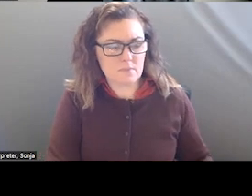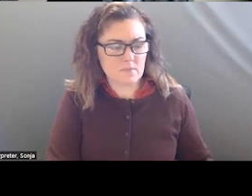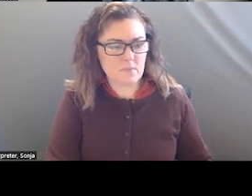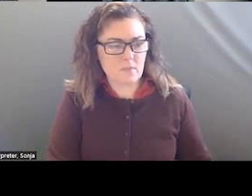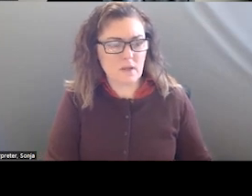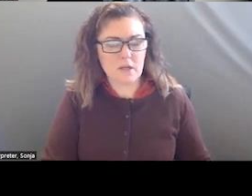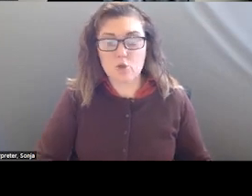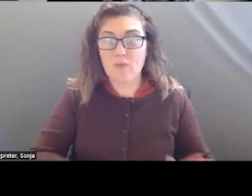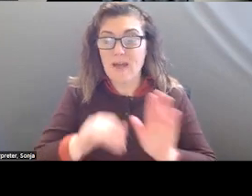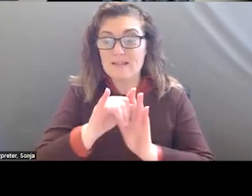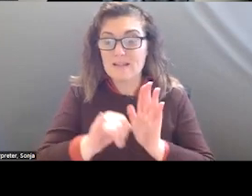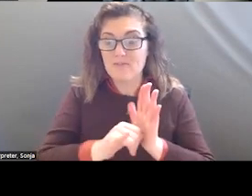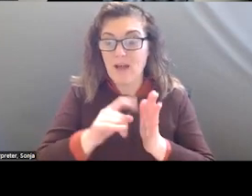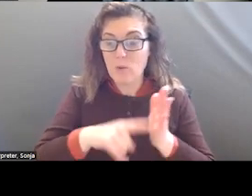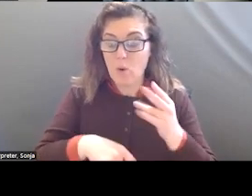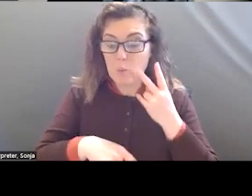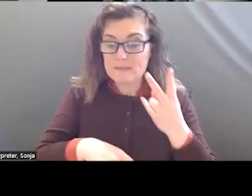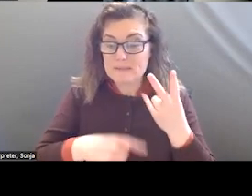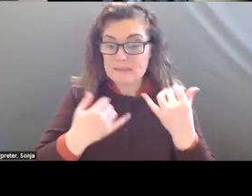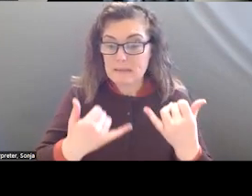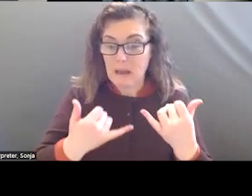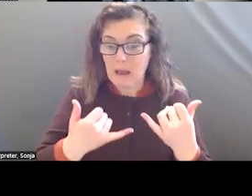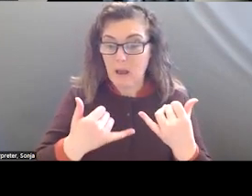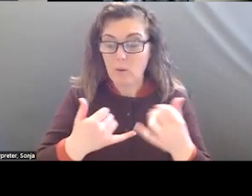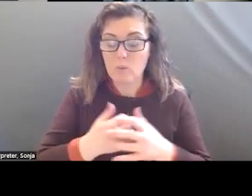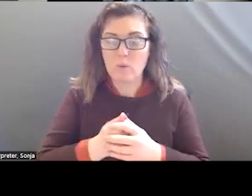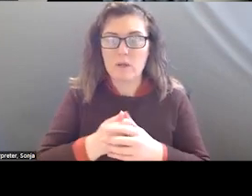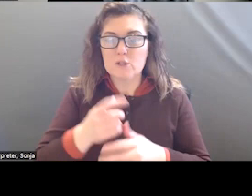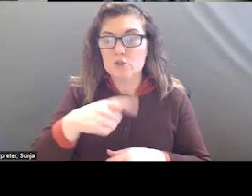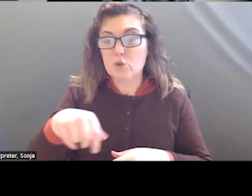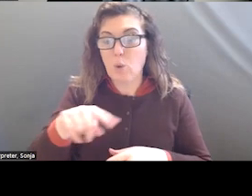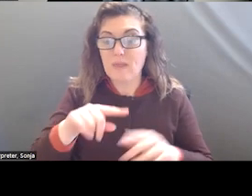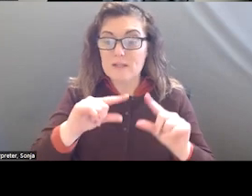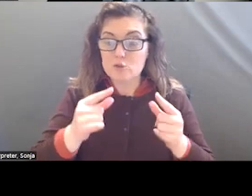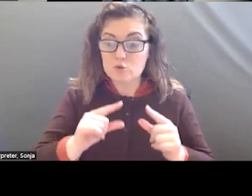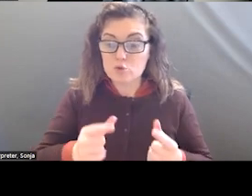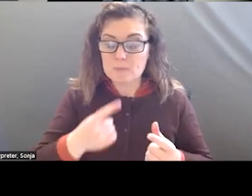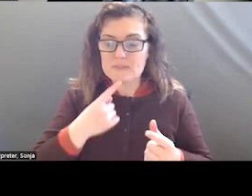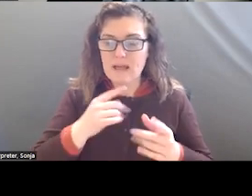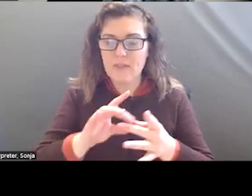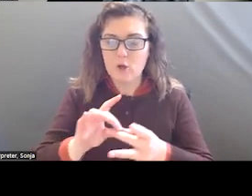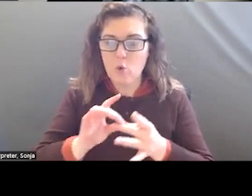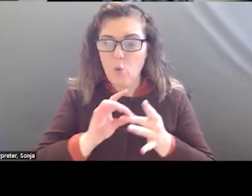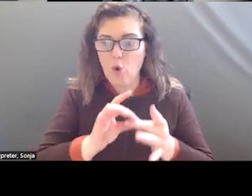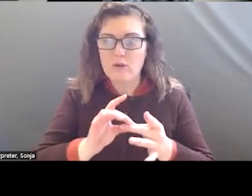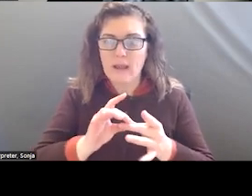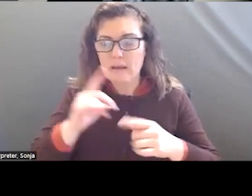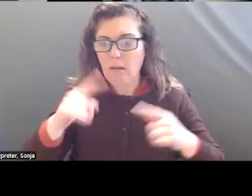SEEING NOW AND PART OF WHAT THE CRISIS JAM AND GROUPS ARE SHOWING THIS COORDINATION AT ALL LEVELS ARE NEEDED AND A